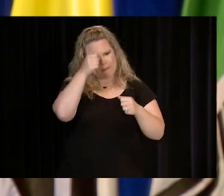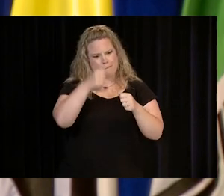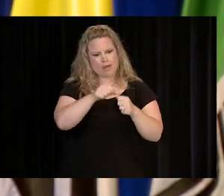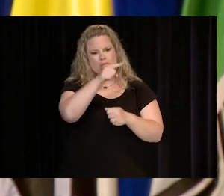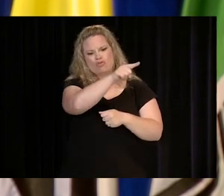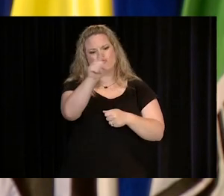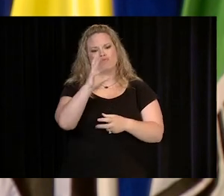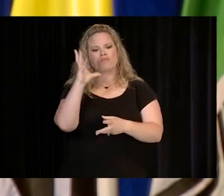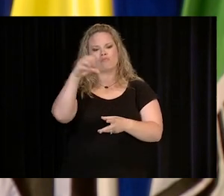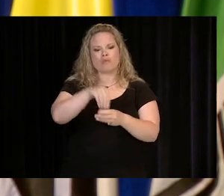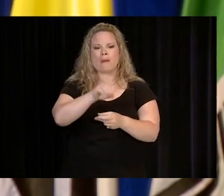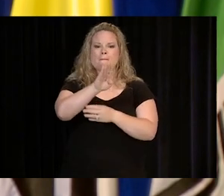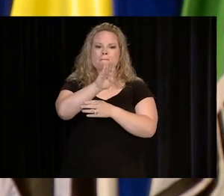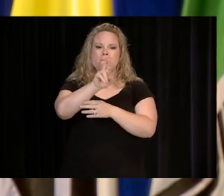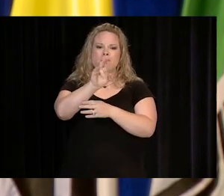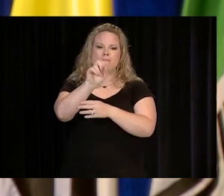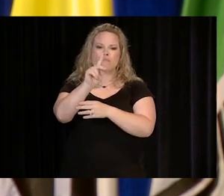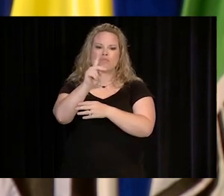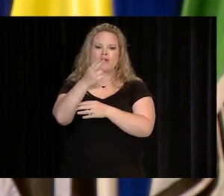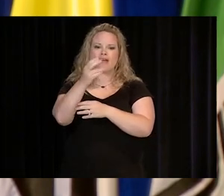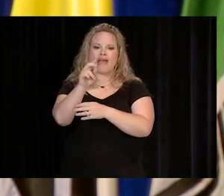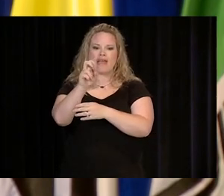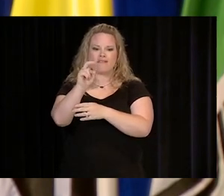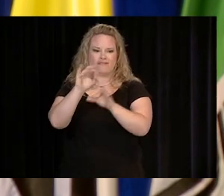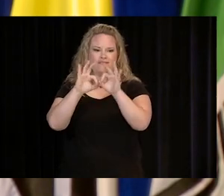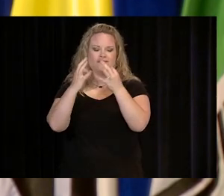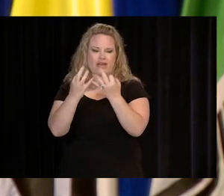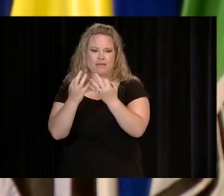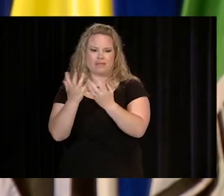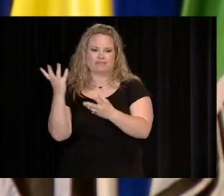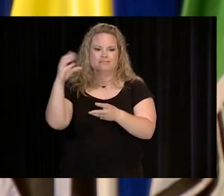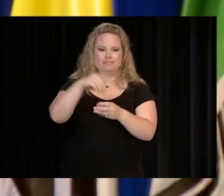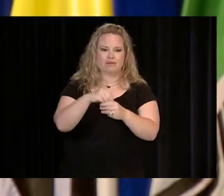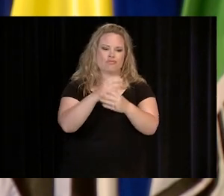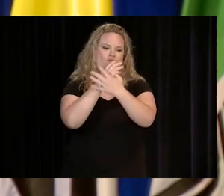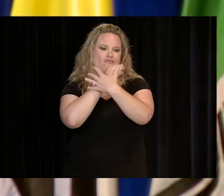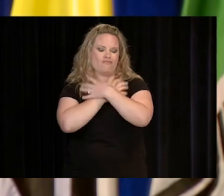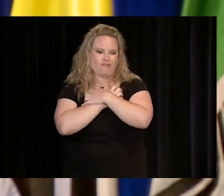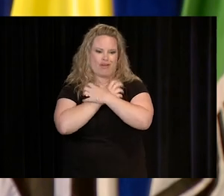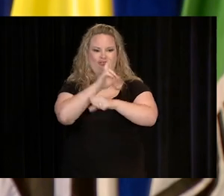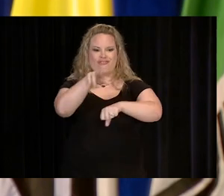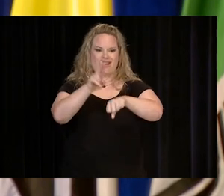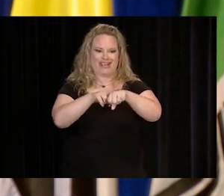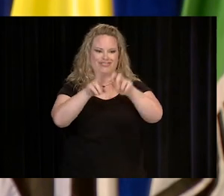REMEMBER THAT YOU WILL ALWAYS BE PART OF THE BROOKHAVEN FAMILY AND A MEMBER OF BEAR NATION.